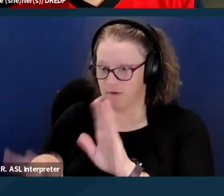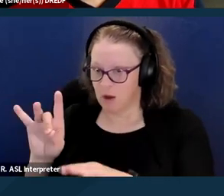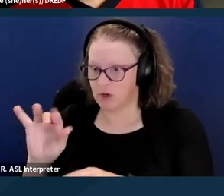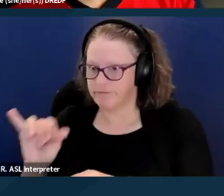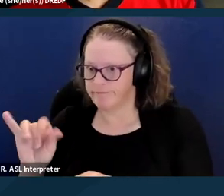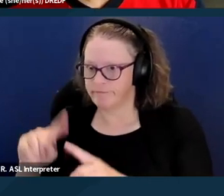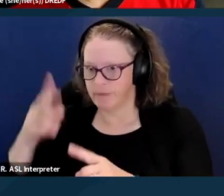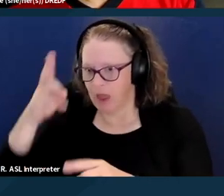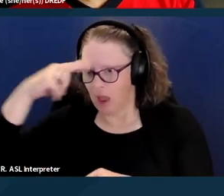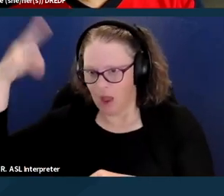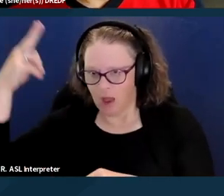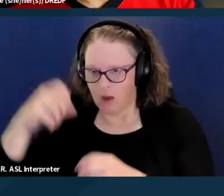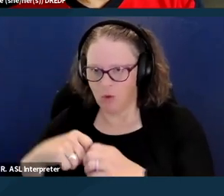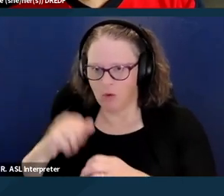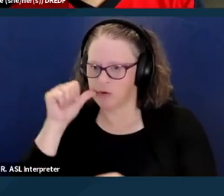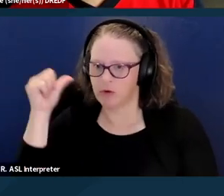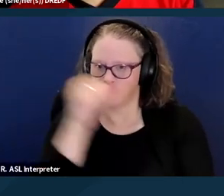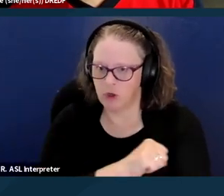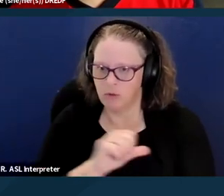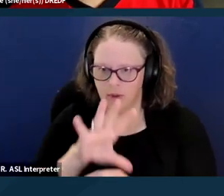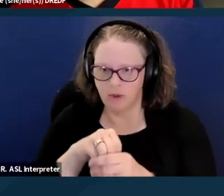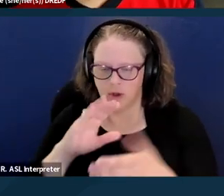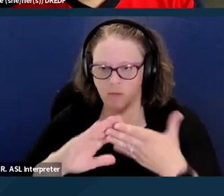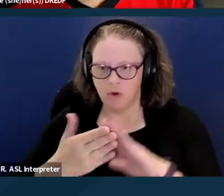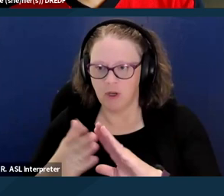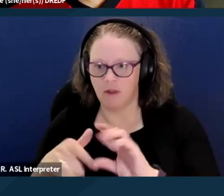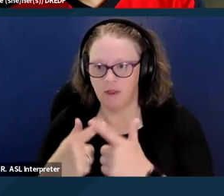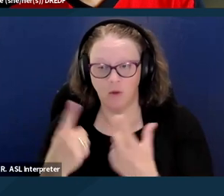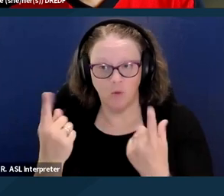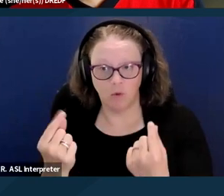high on something in the community, they're supposed to have available to them